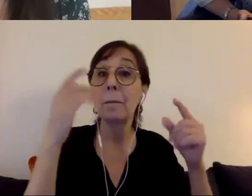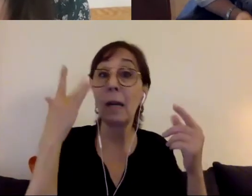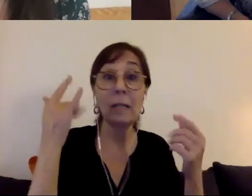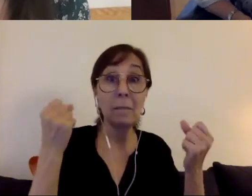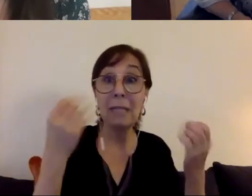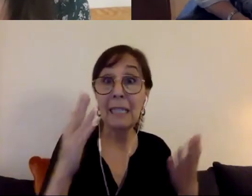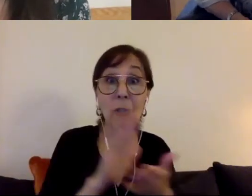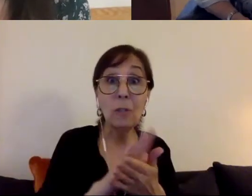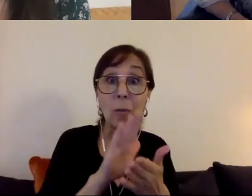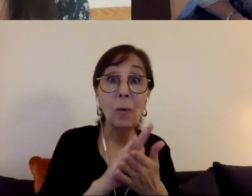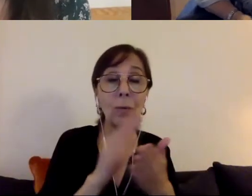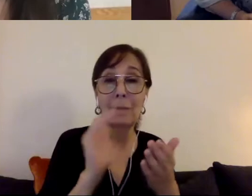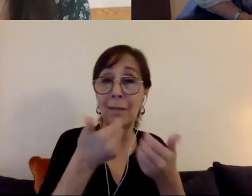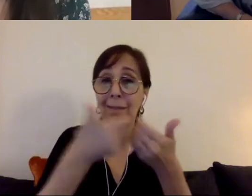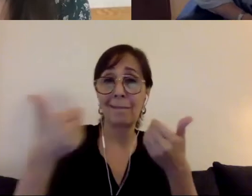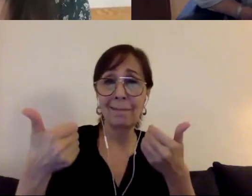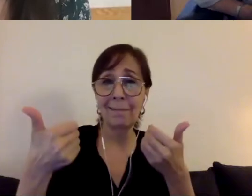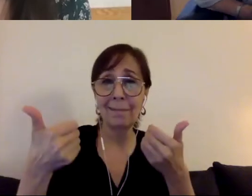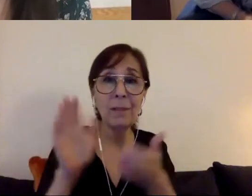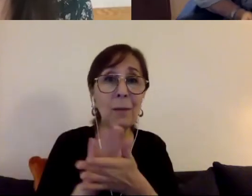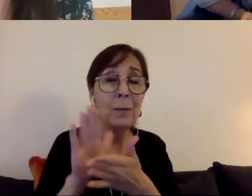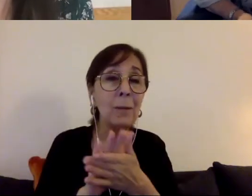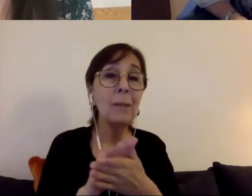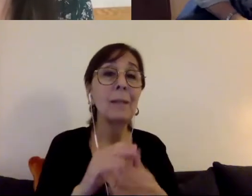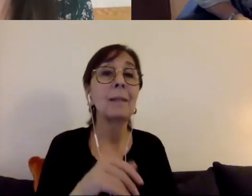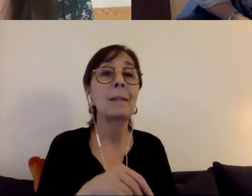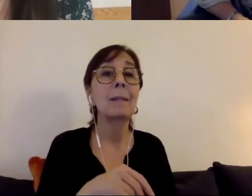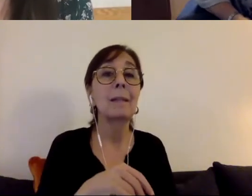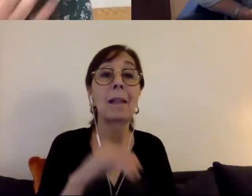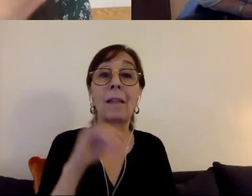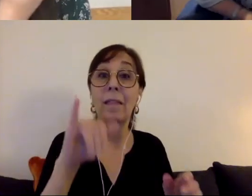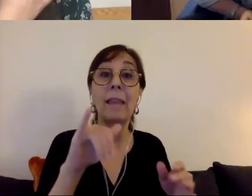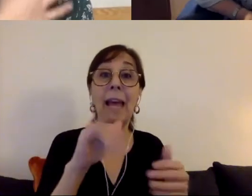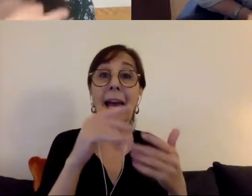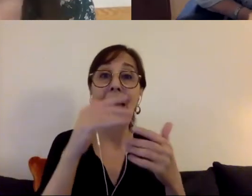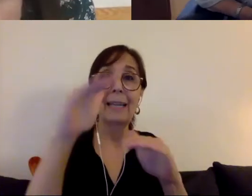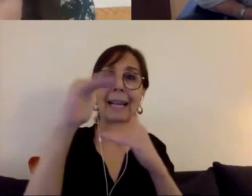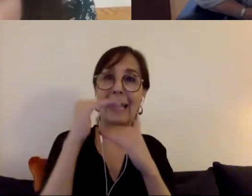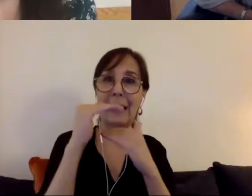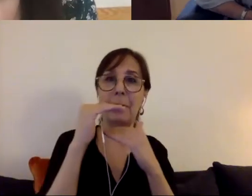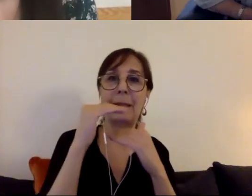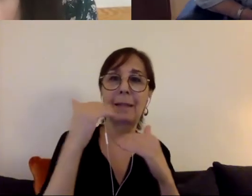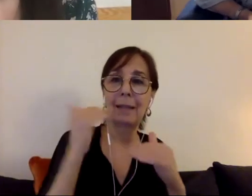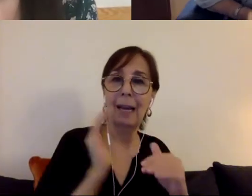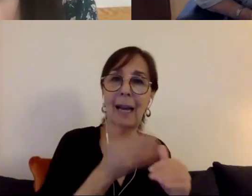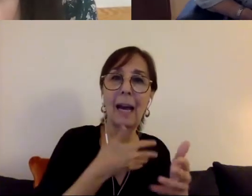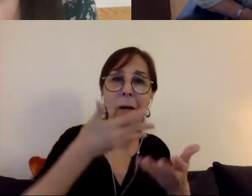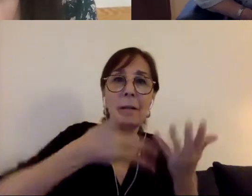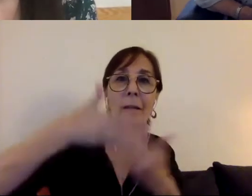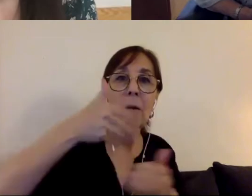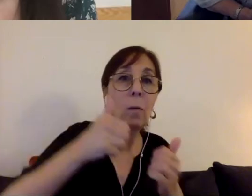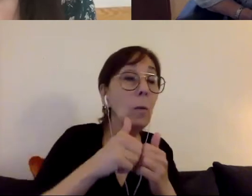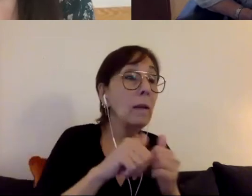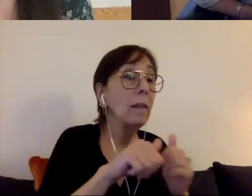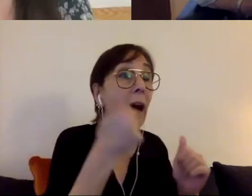segregated schools limited interaction with disabled people who were in work